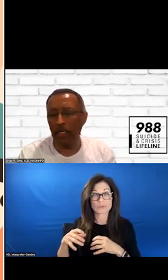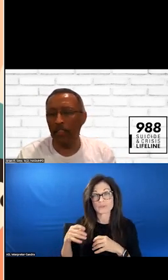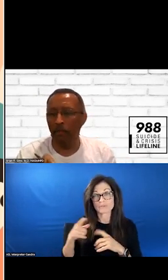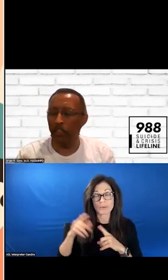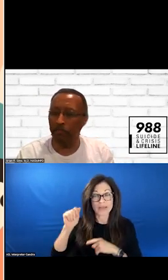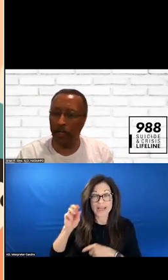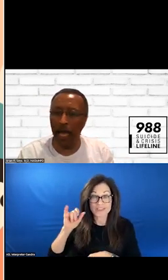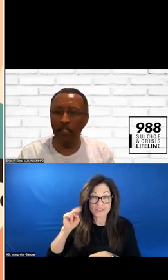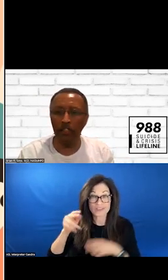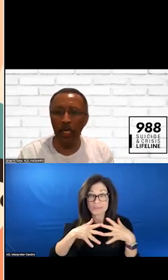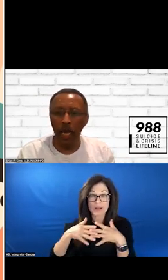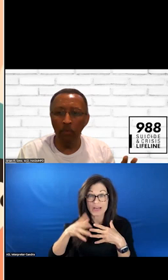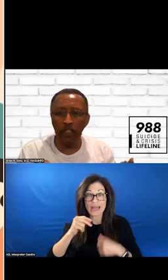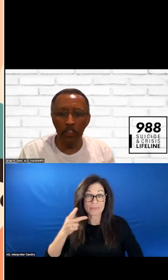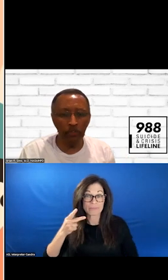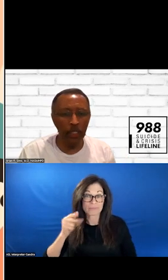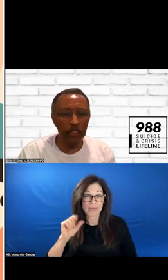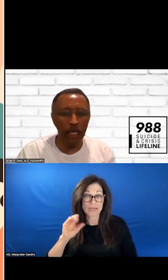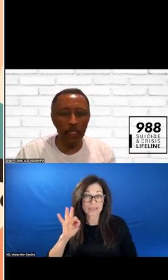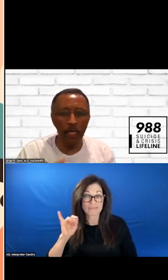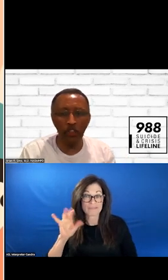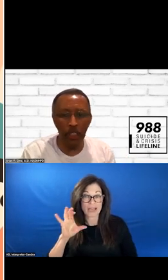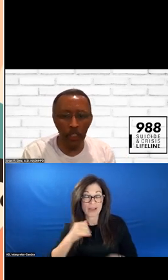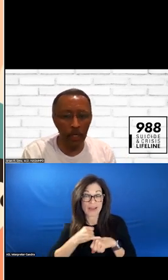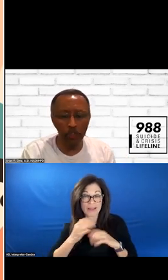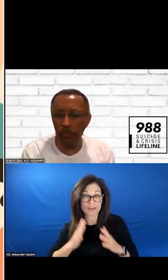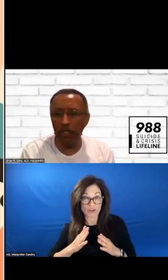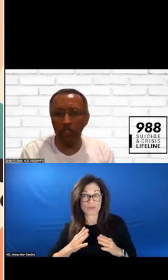AMERICANS AND PACIFIC ISLANDERS. THEY ARE SEEING WHAT OTHER